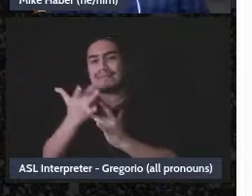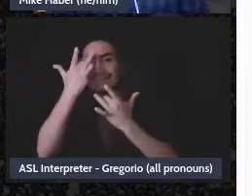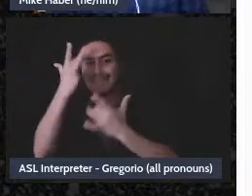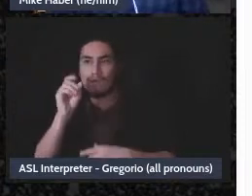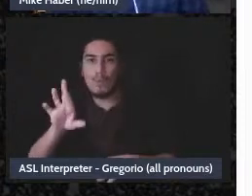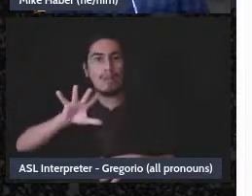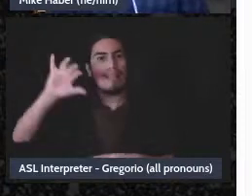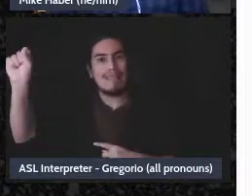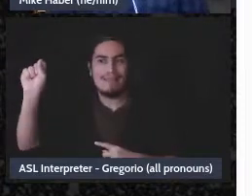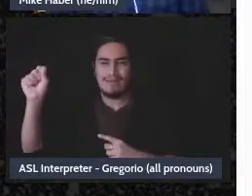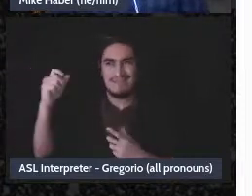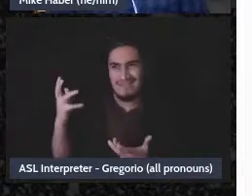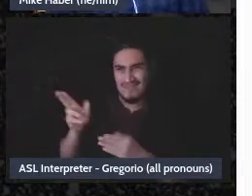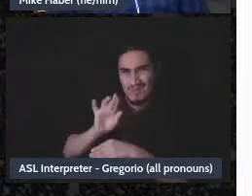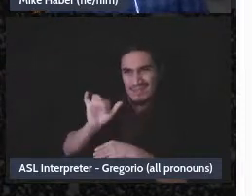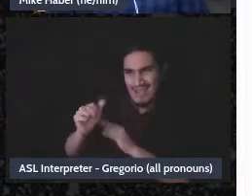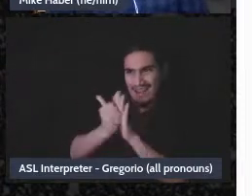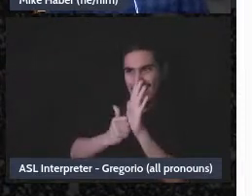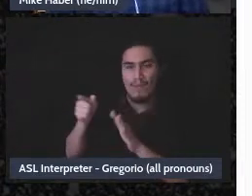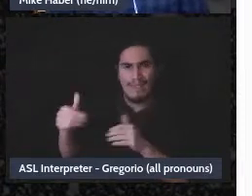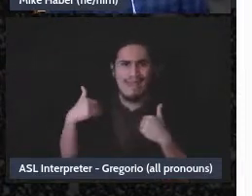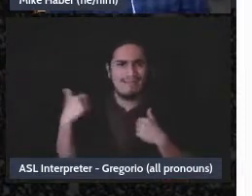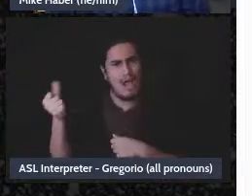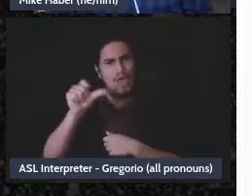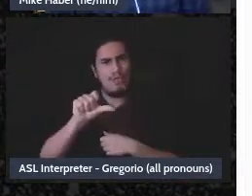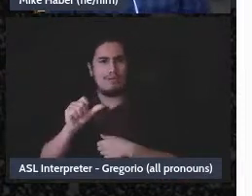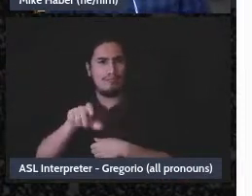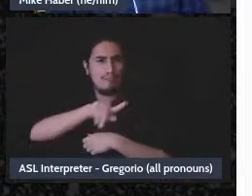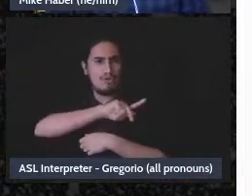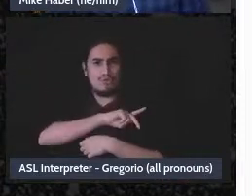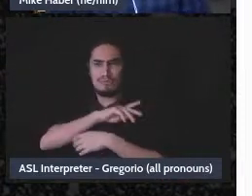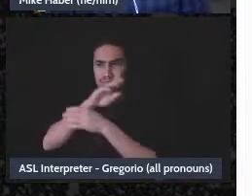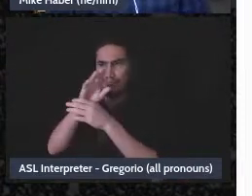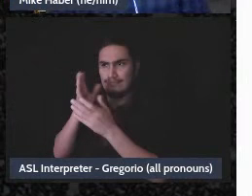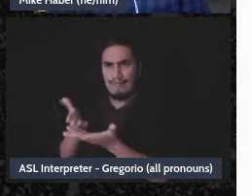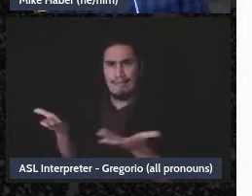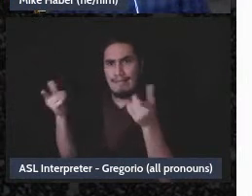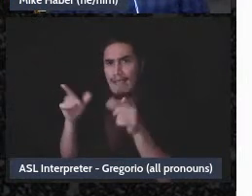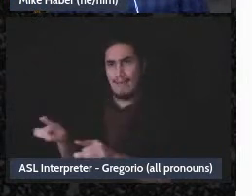you know they-they have other commitments and there's-there's no real way to